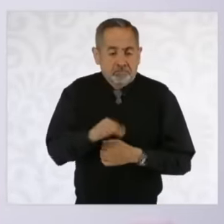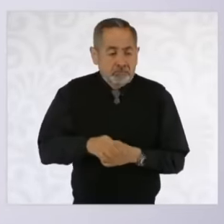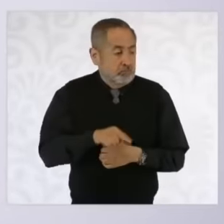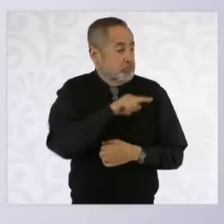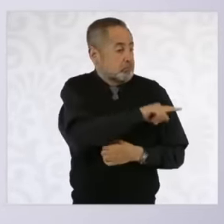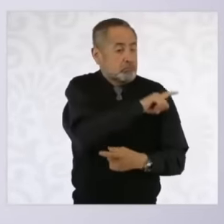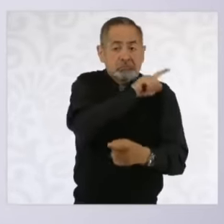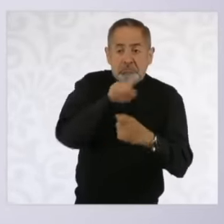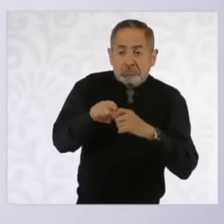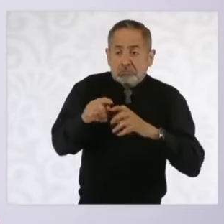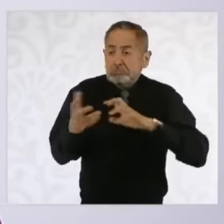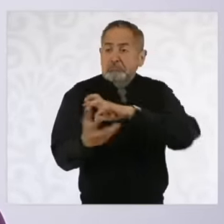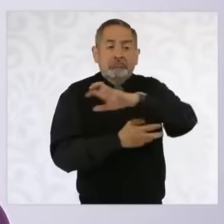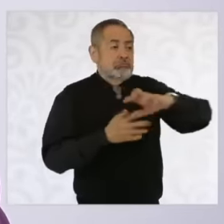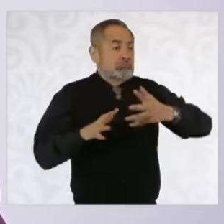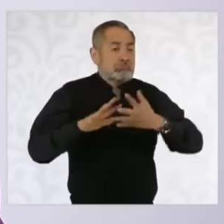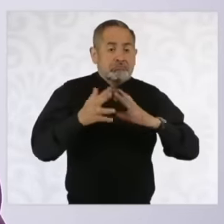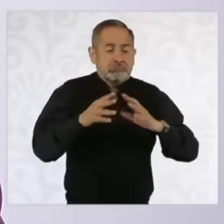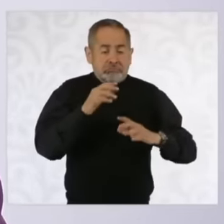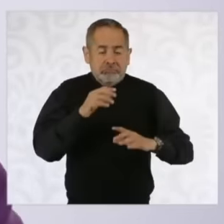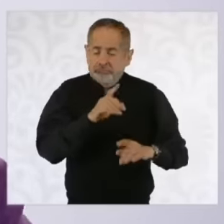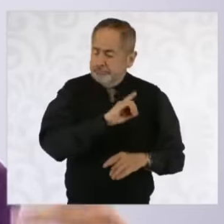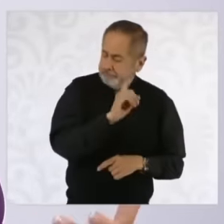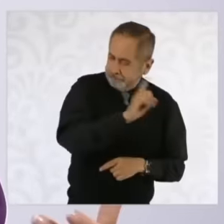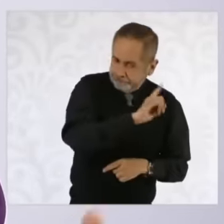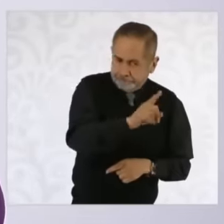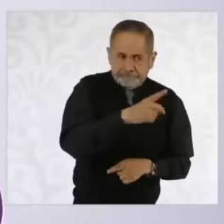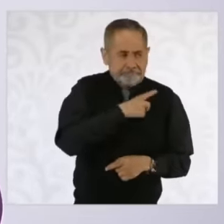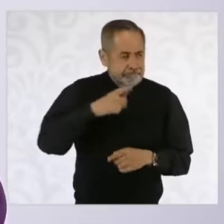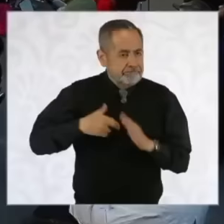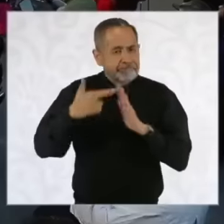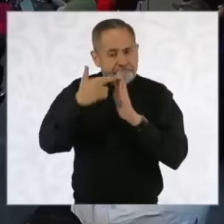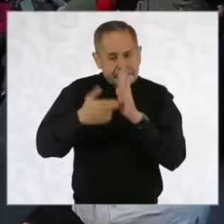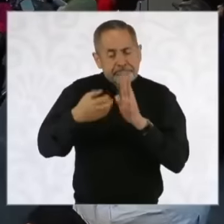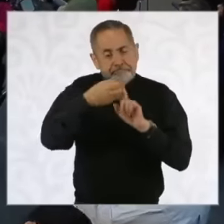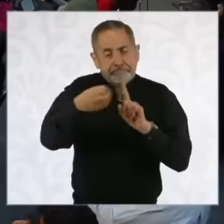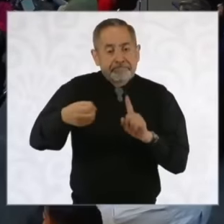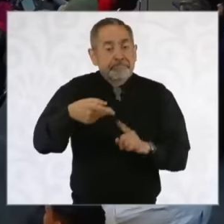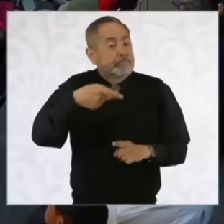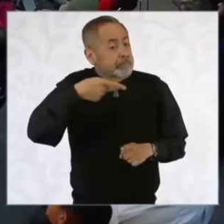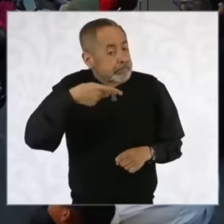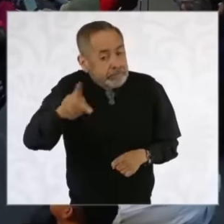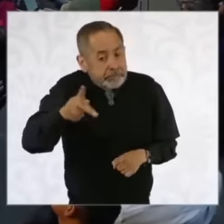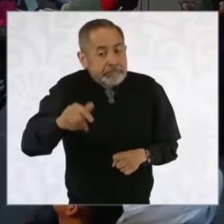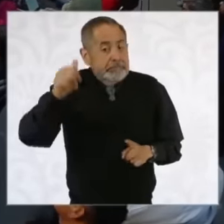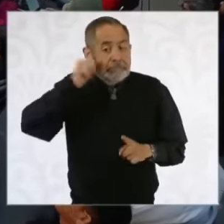technical problems, we are going to say it like this and always the public company, which belongs to the people